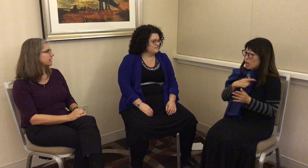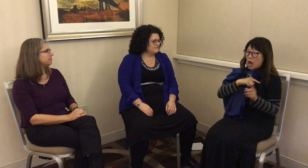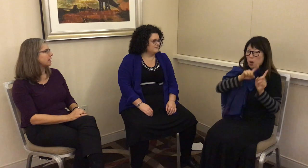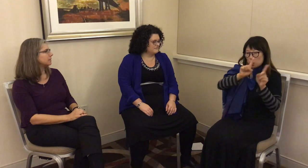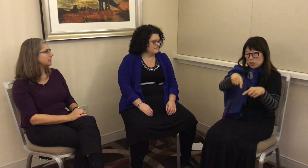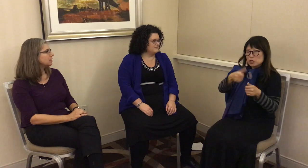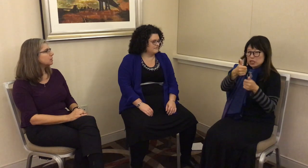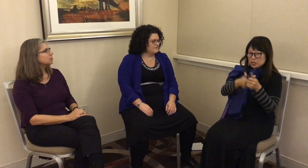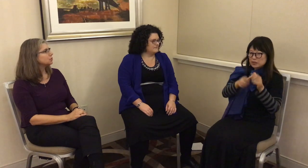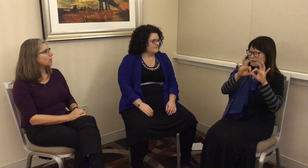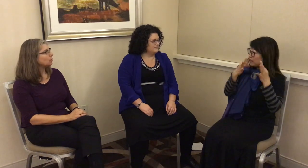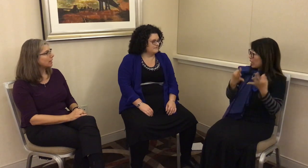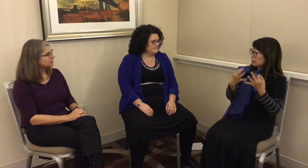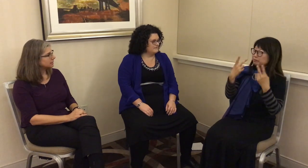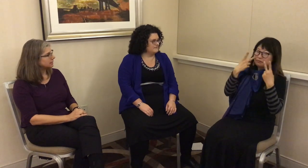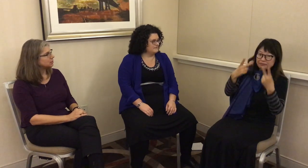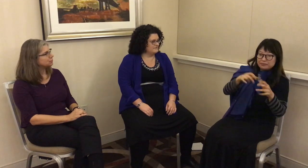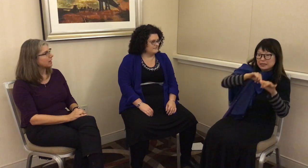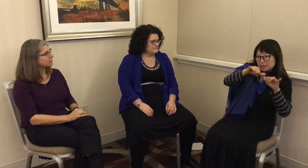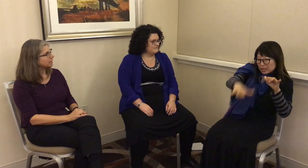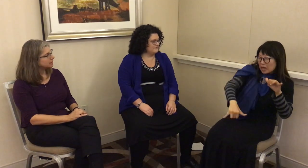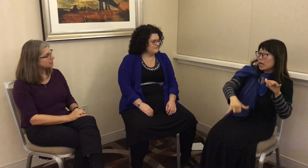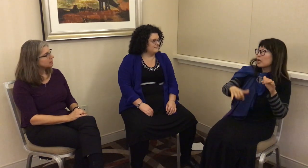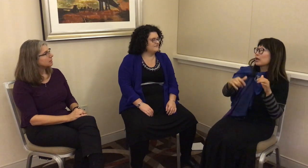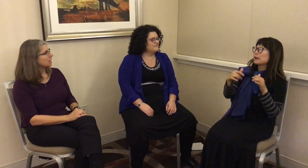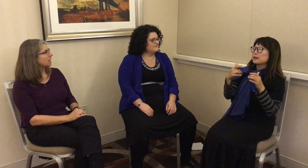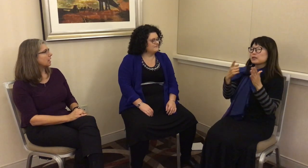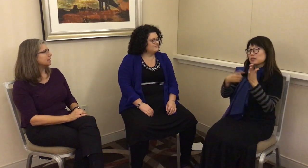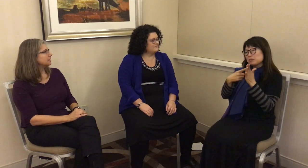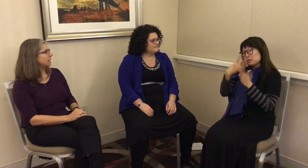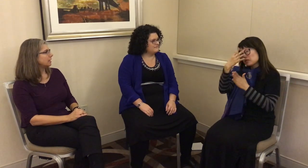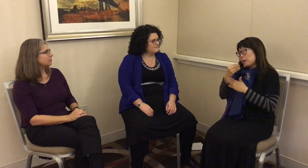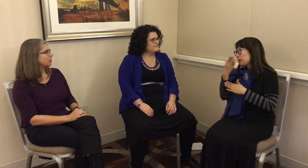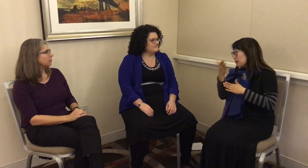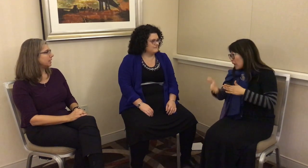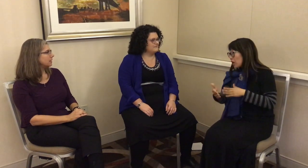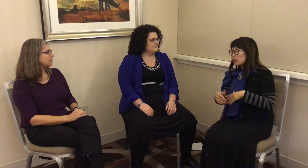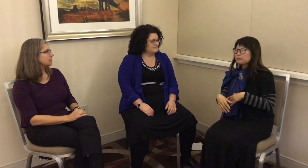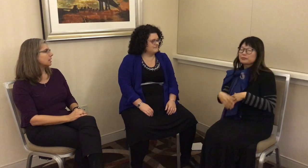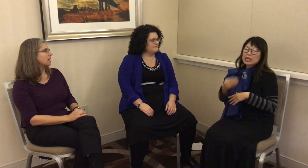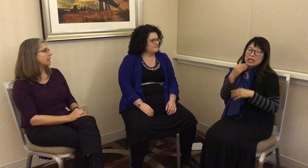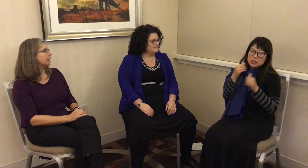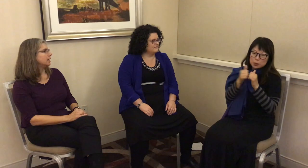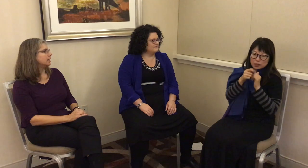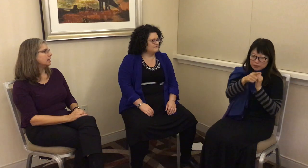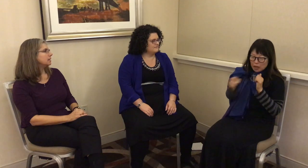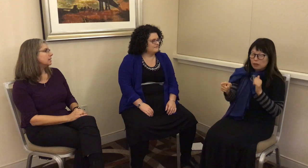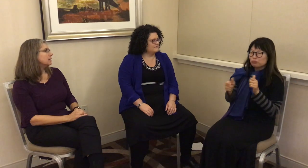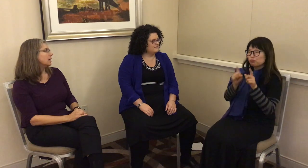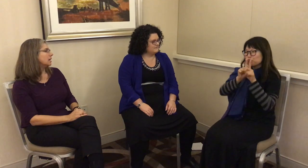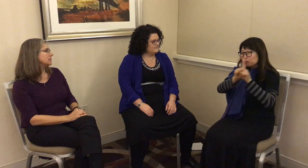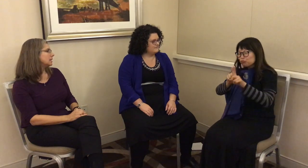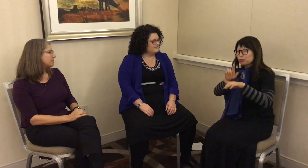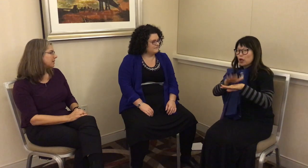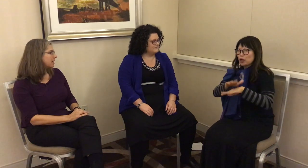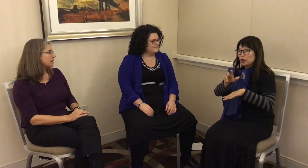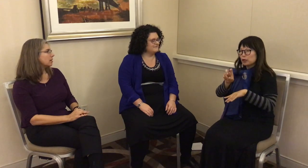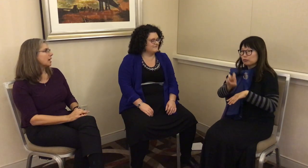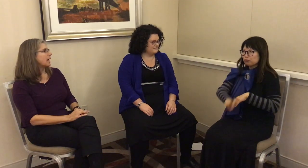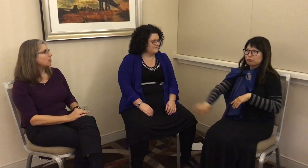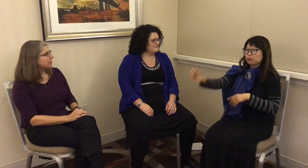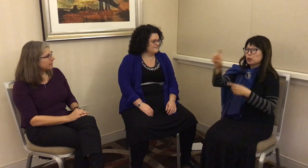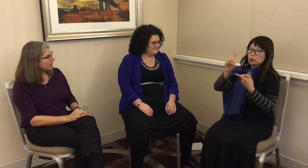the sign family. I went in each family. I stayed for a bit. I slept there. I ate with